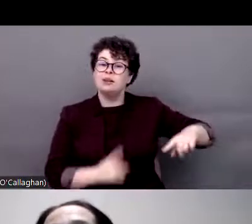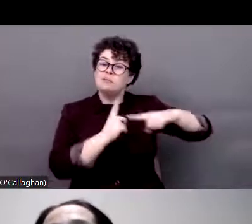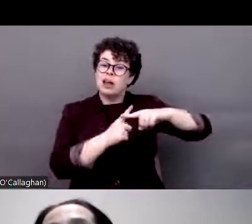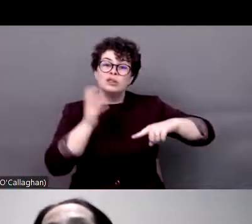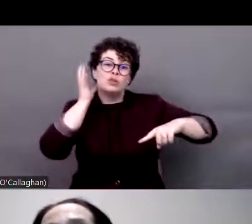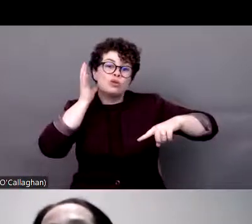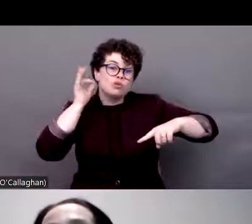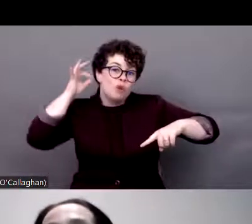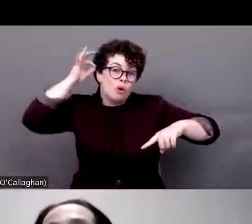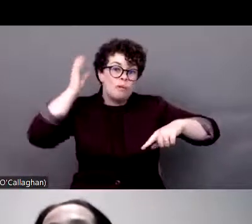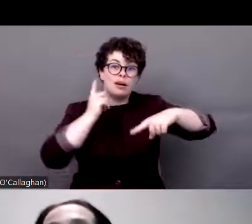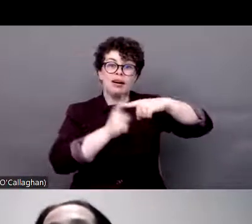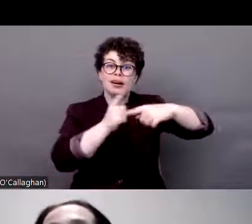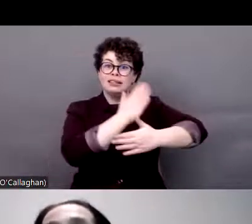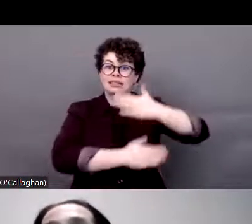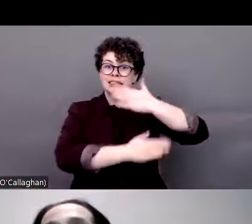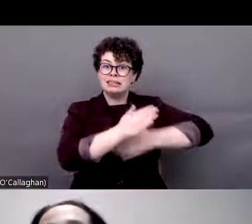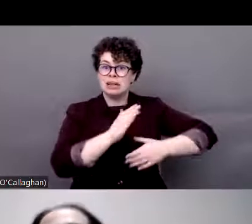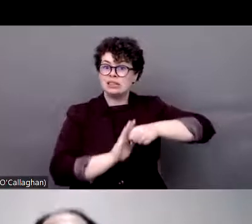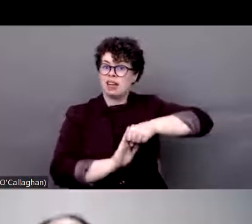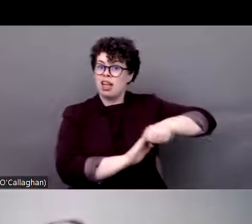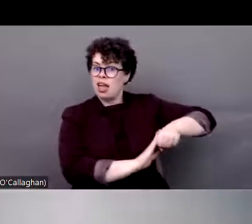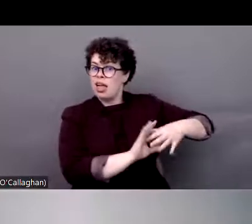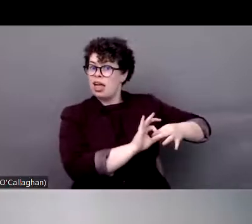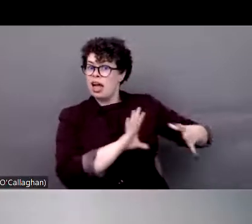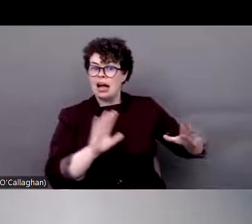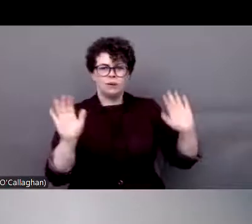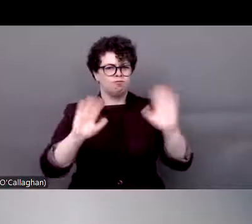States should ensure cohesion across